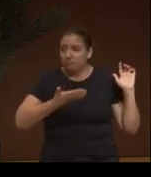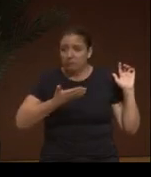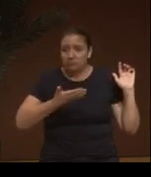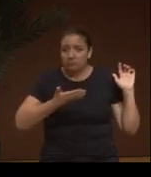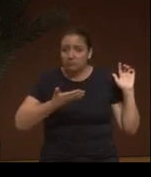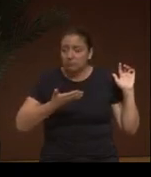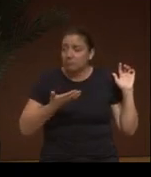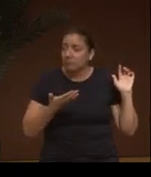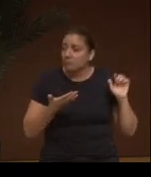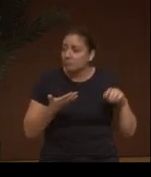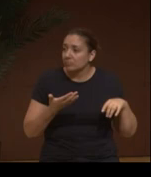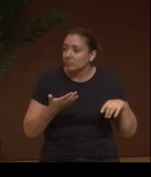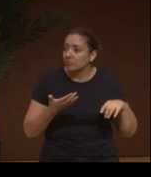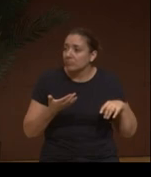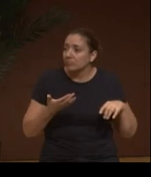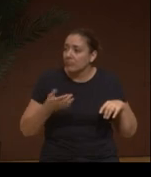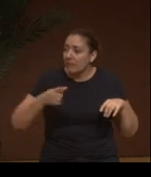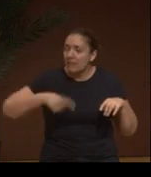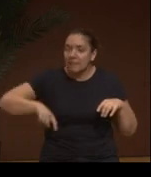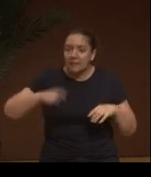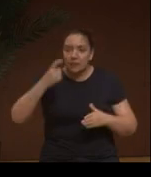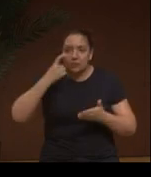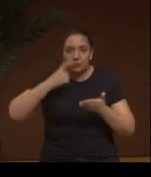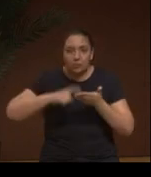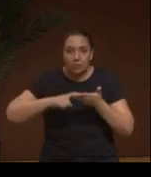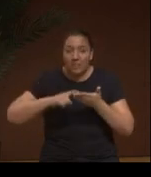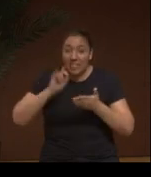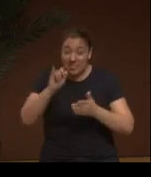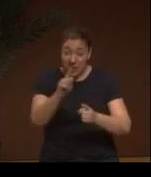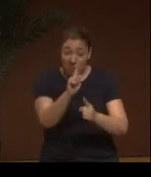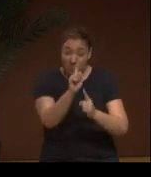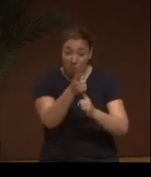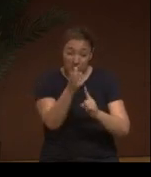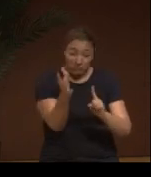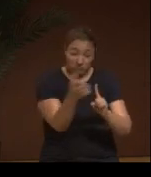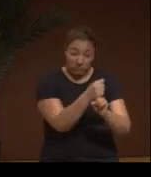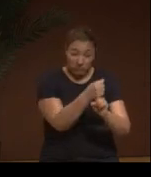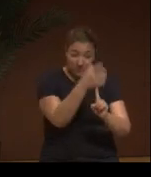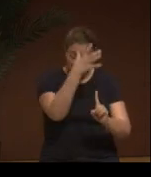I will deliver myself.